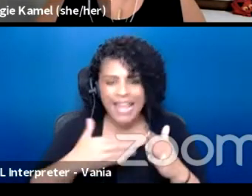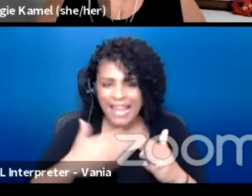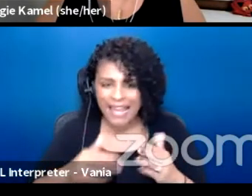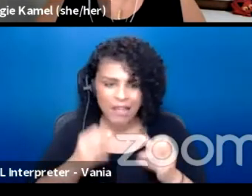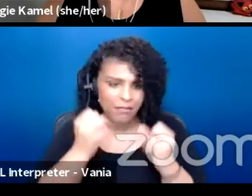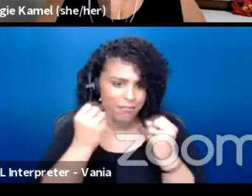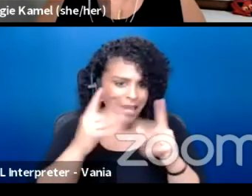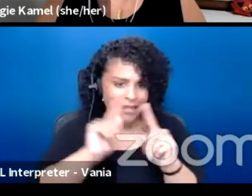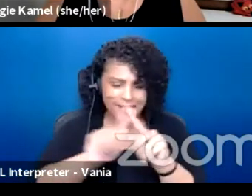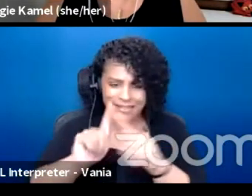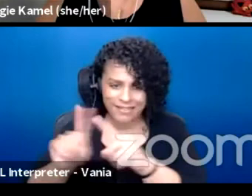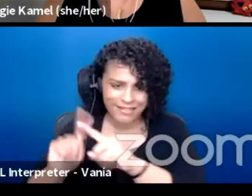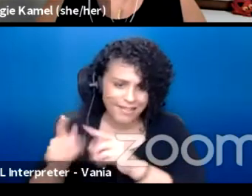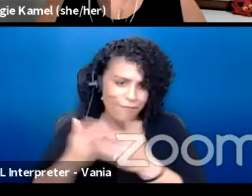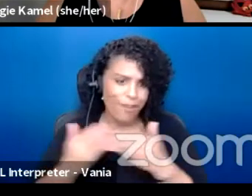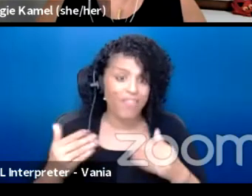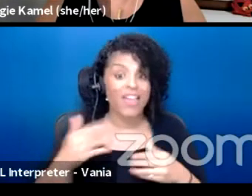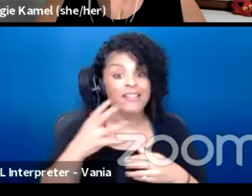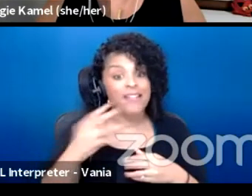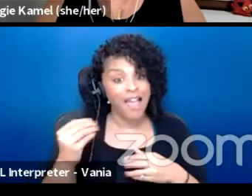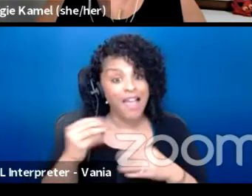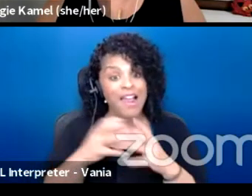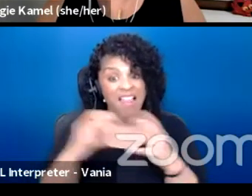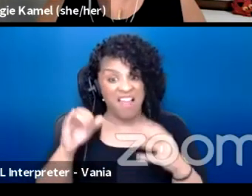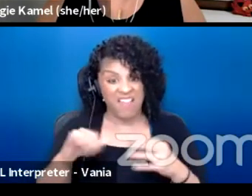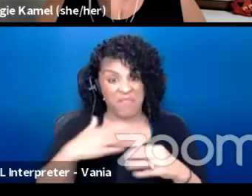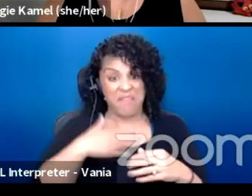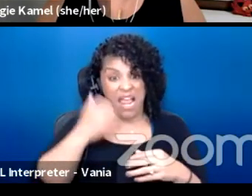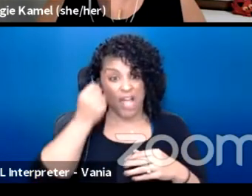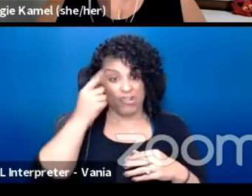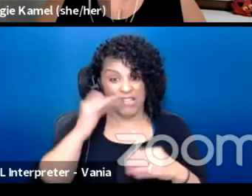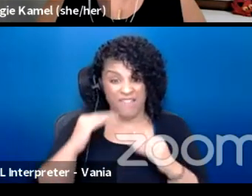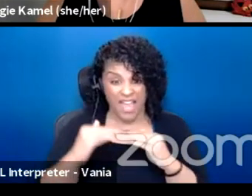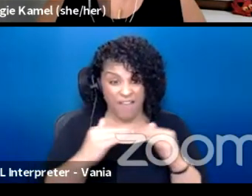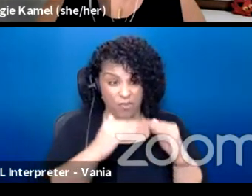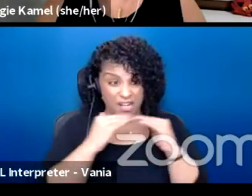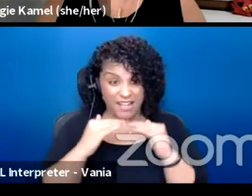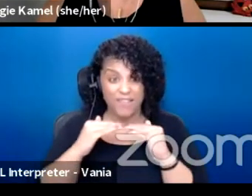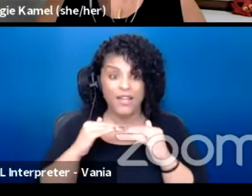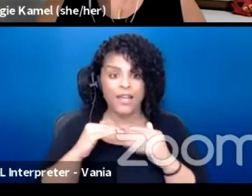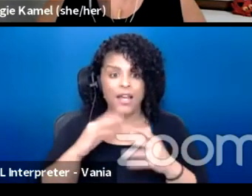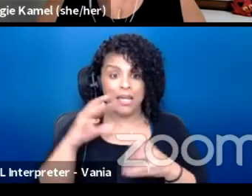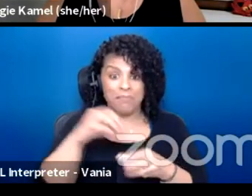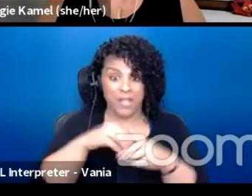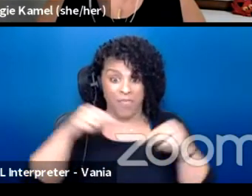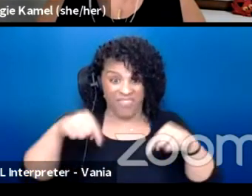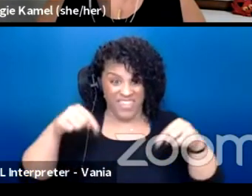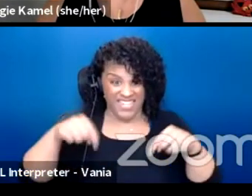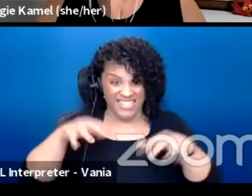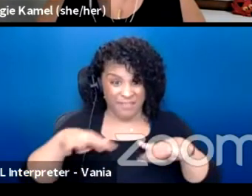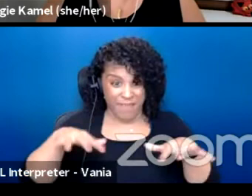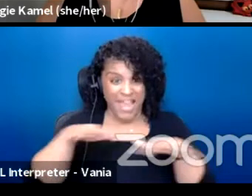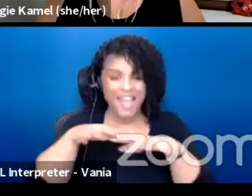And a lot of that, my understanding of equity and coming to this space came from that background.